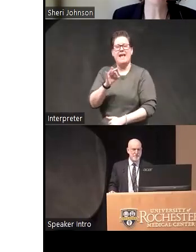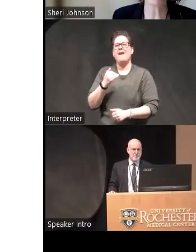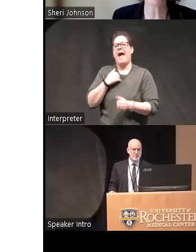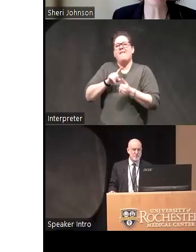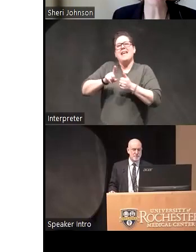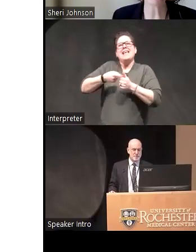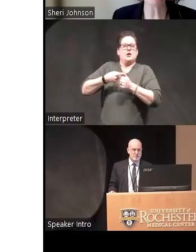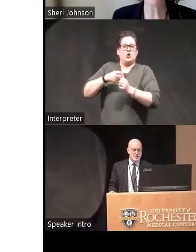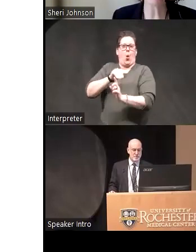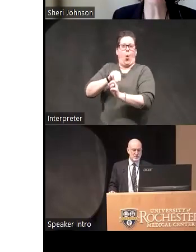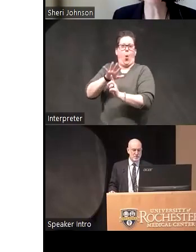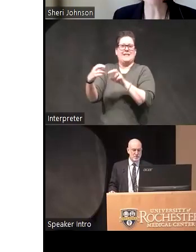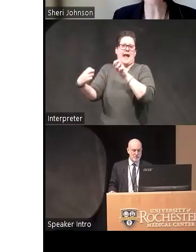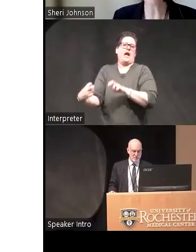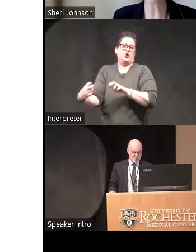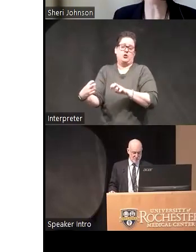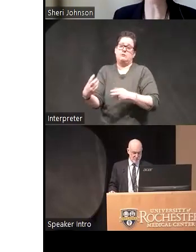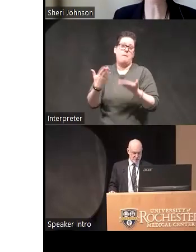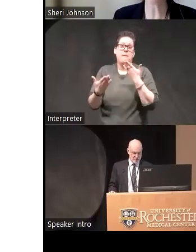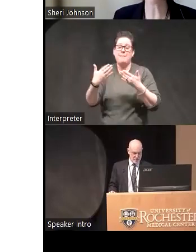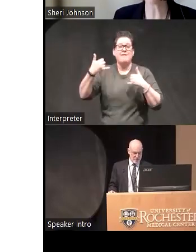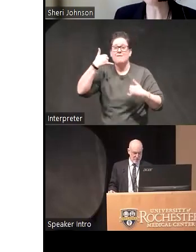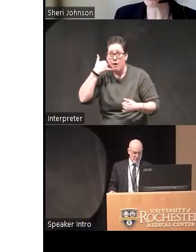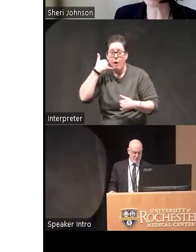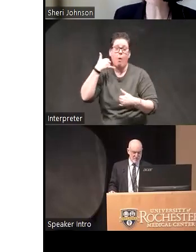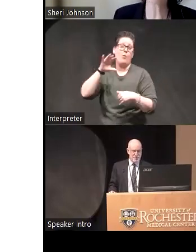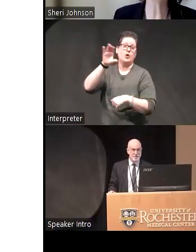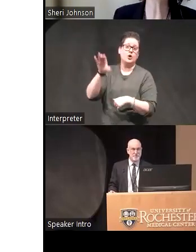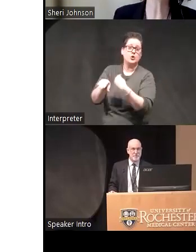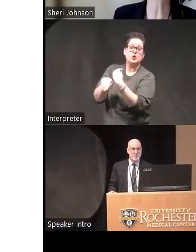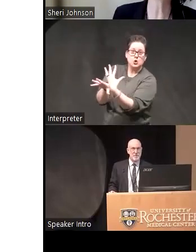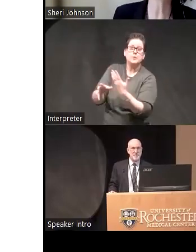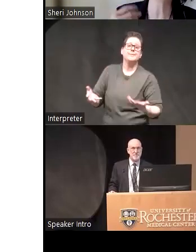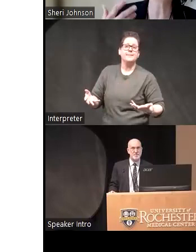orientation session even if it's by phone or by Zoom so I think it's important to help people